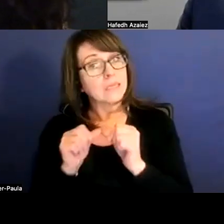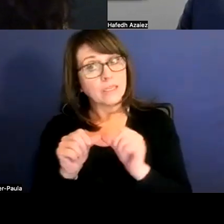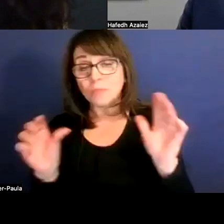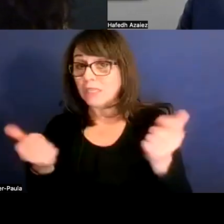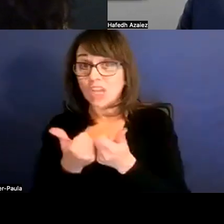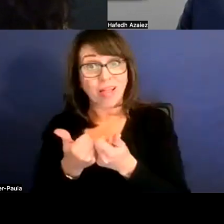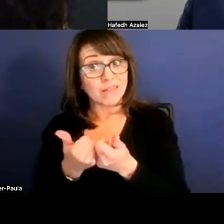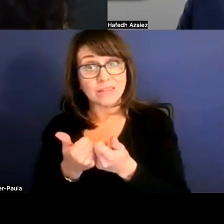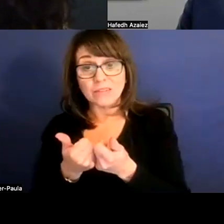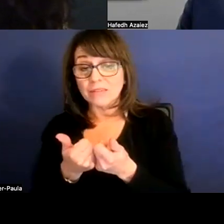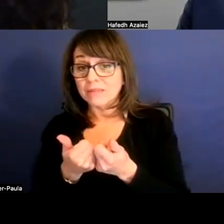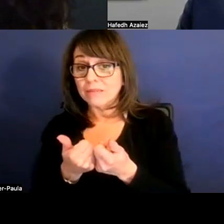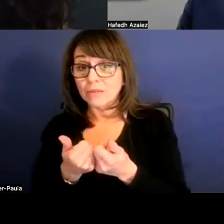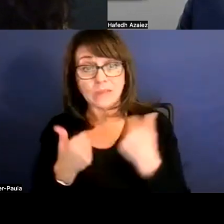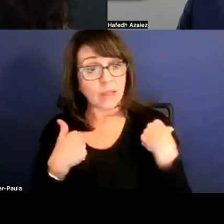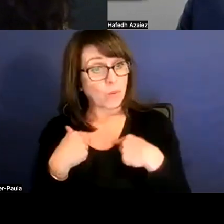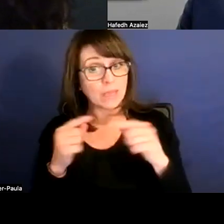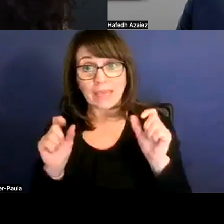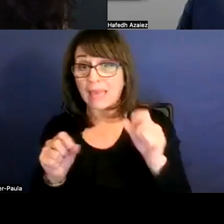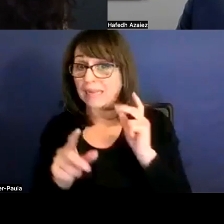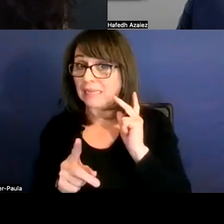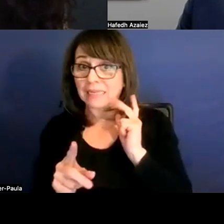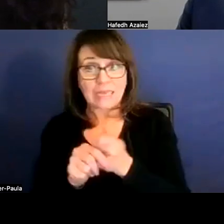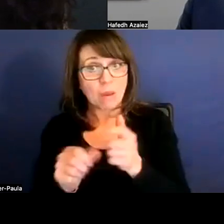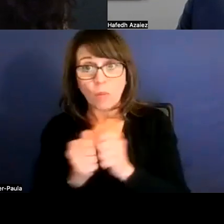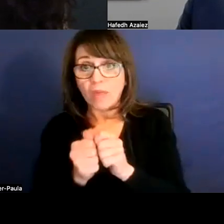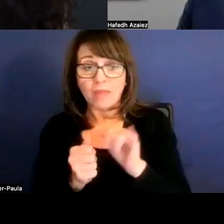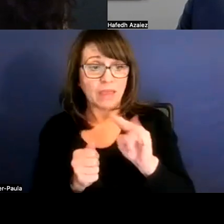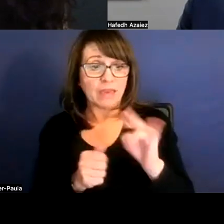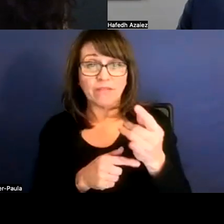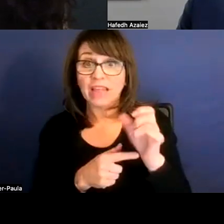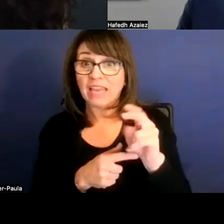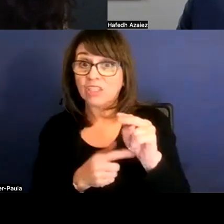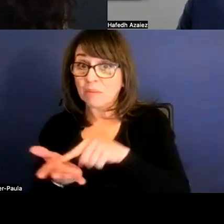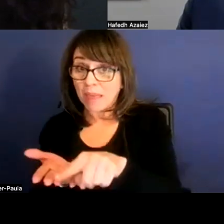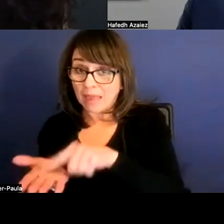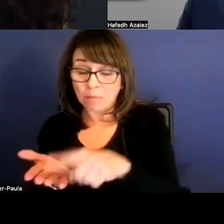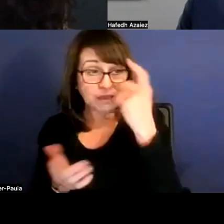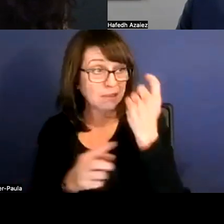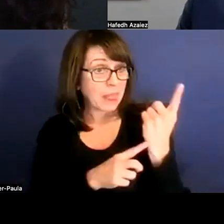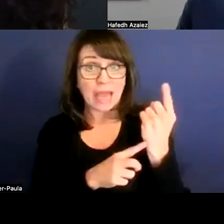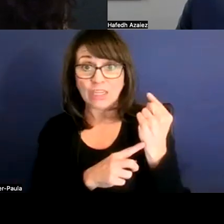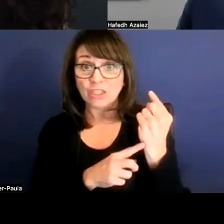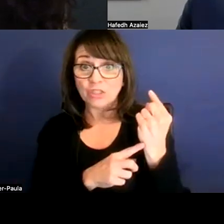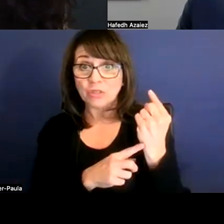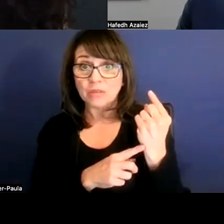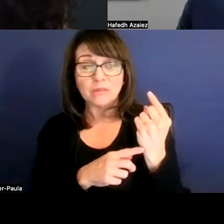that we're able to keep up with inflation because last year, a lot of the industries in the area,